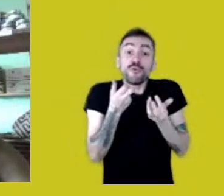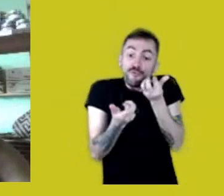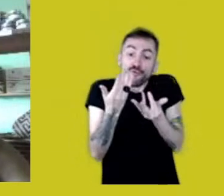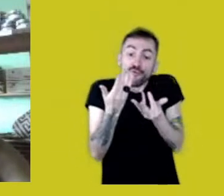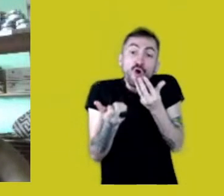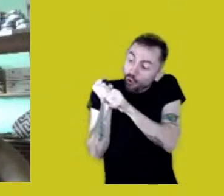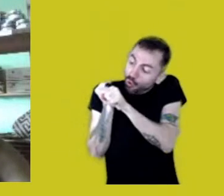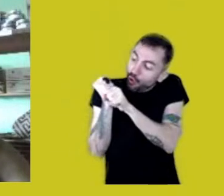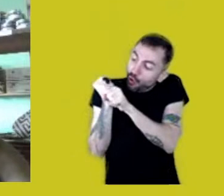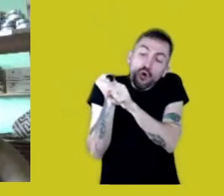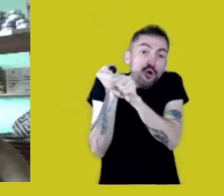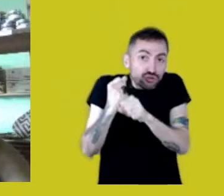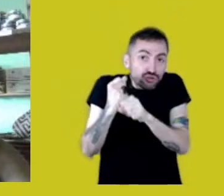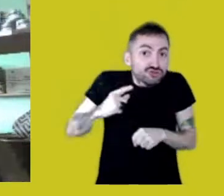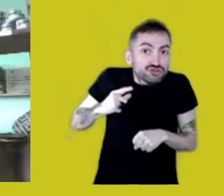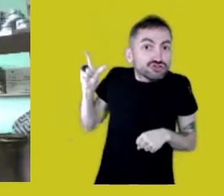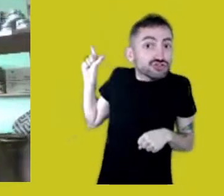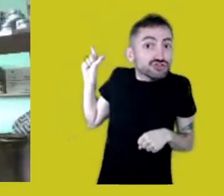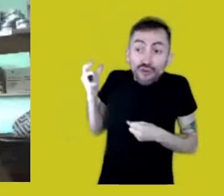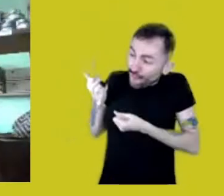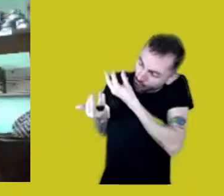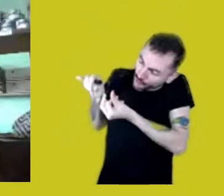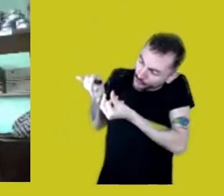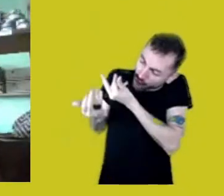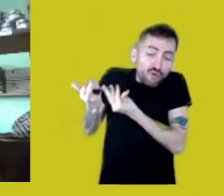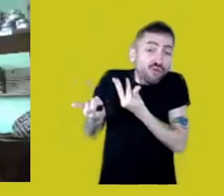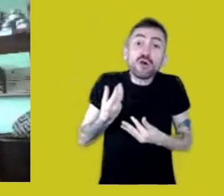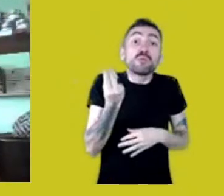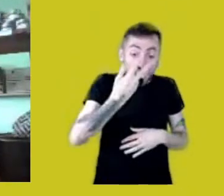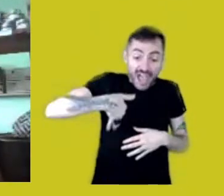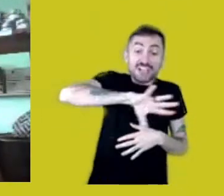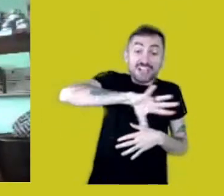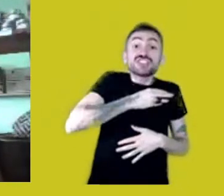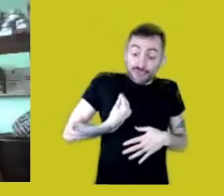millennia ago? Because we’ve been here for more than 11,000 years.